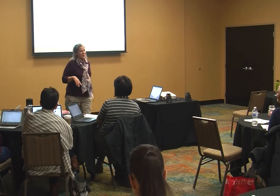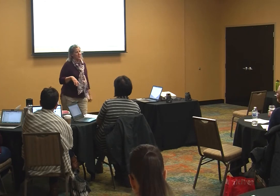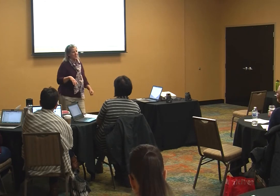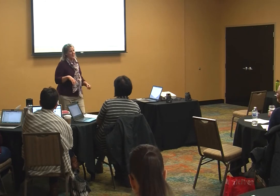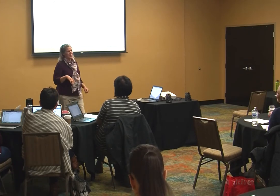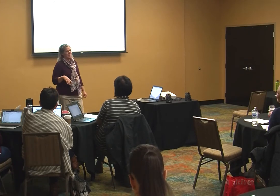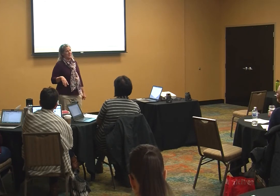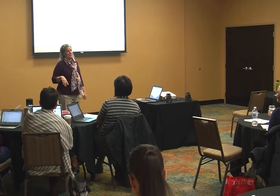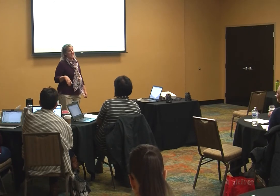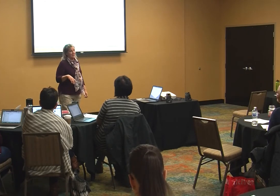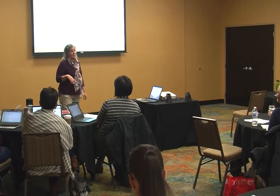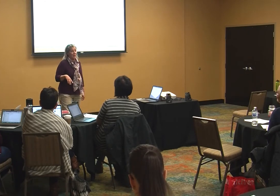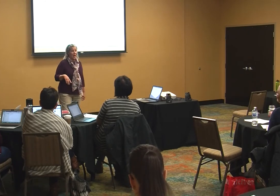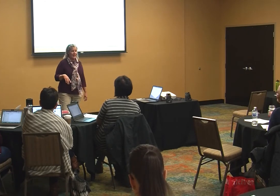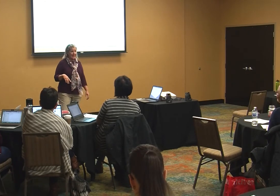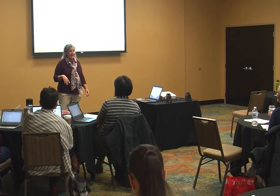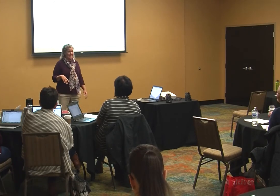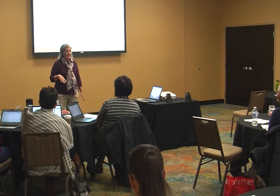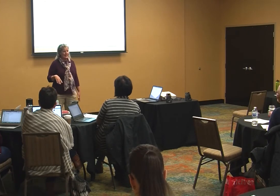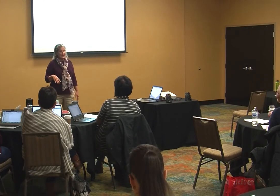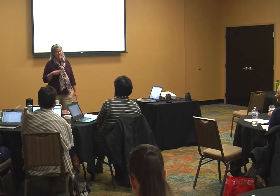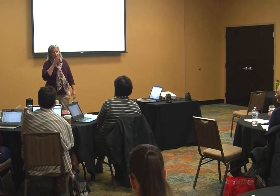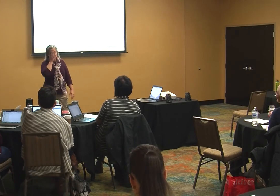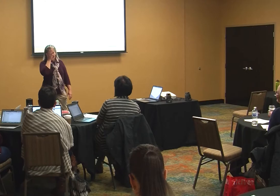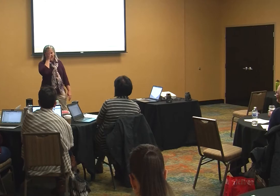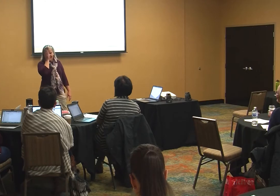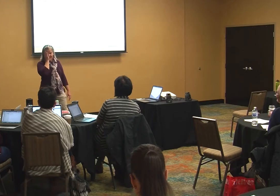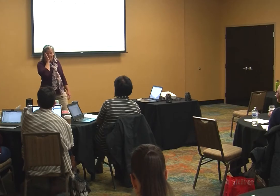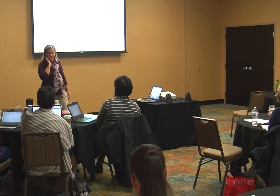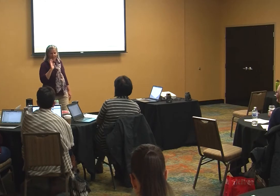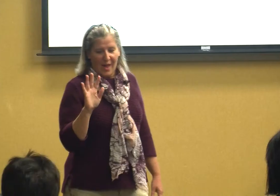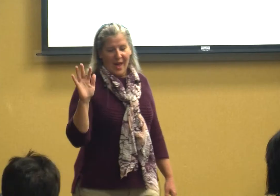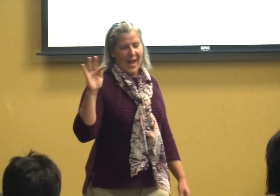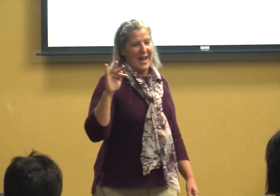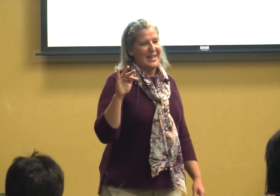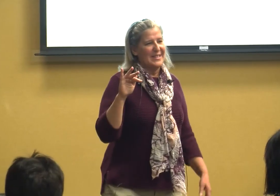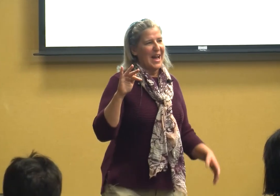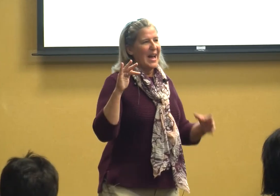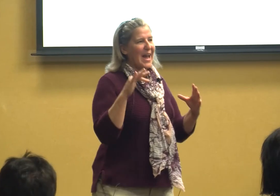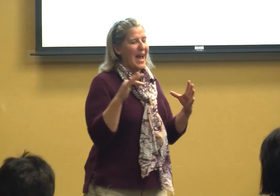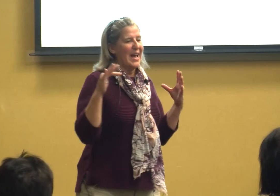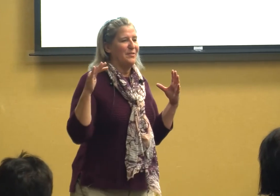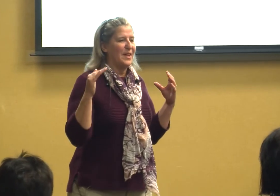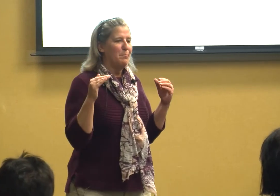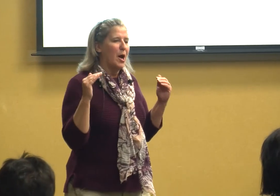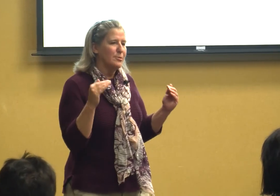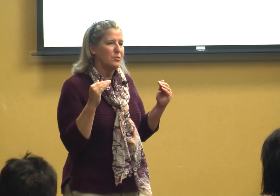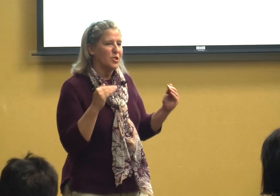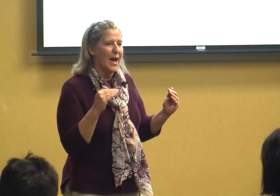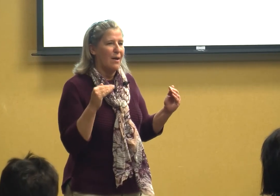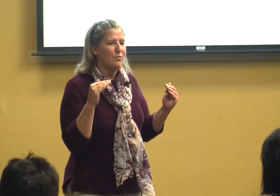school system believe it or not yeah this is way back then and I had the poster child for